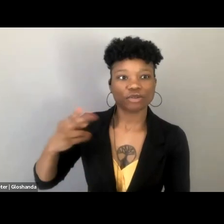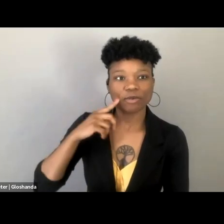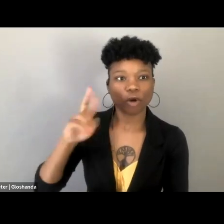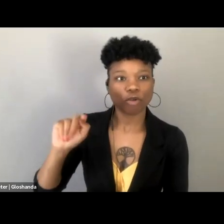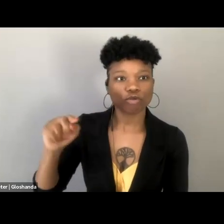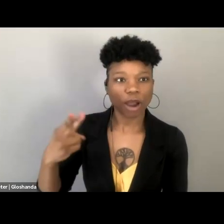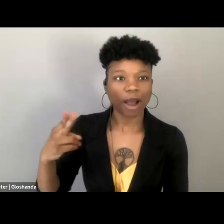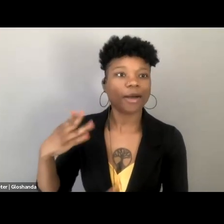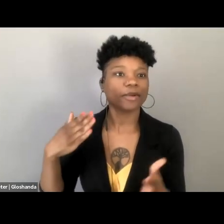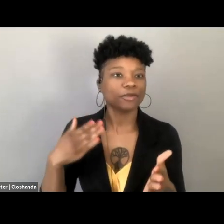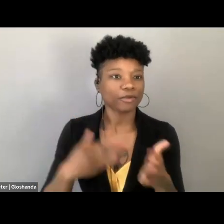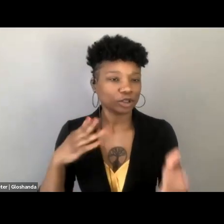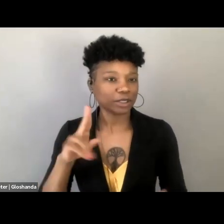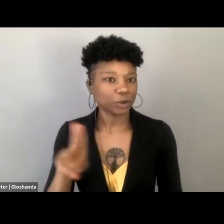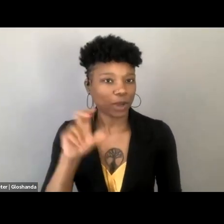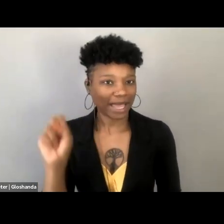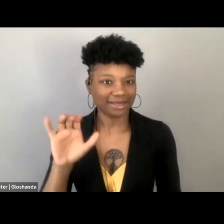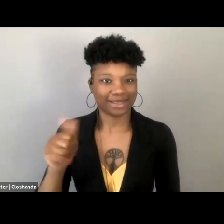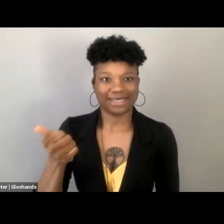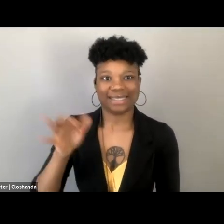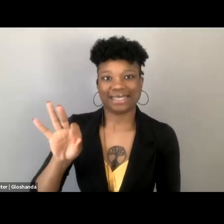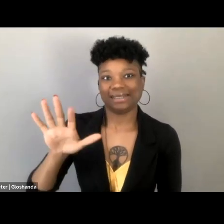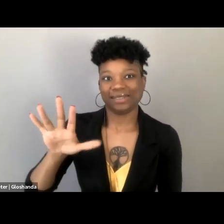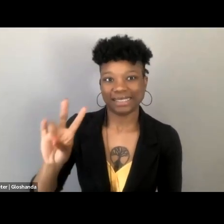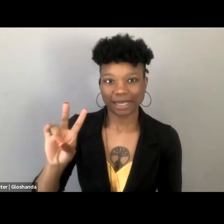that essentially codified the Comstock law